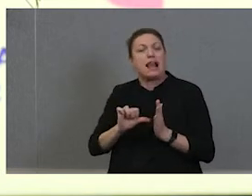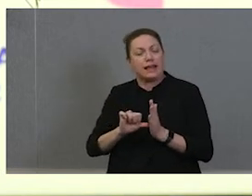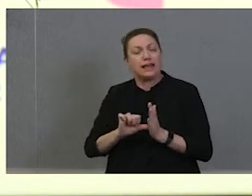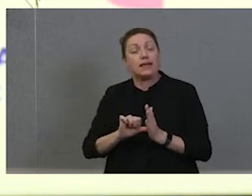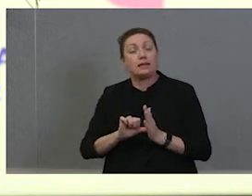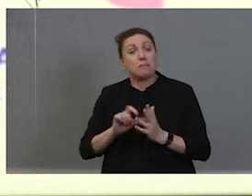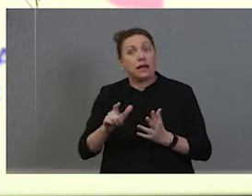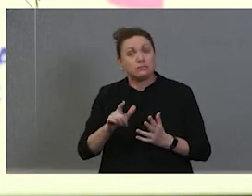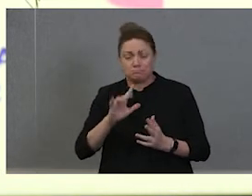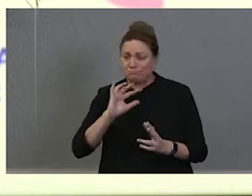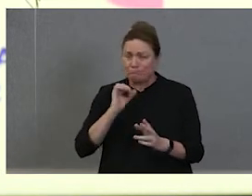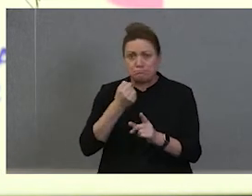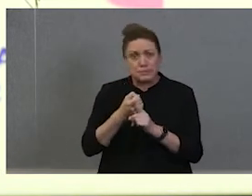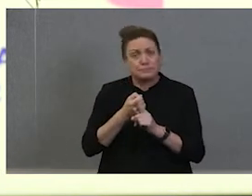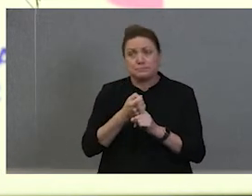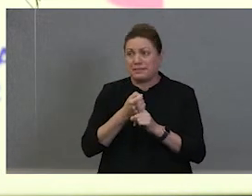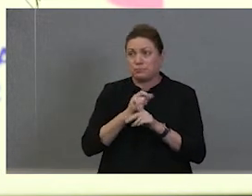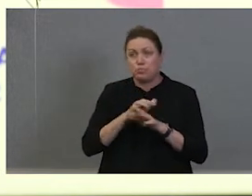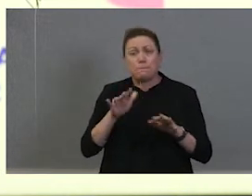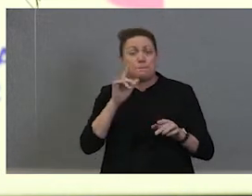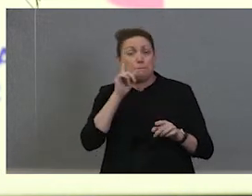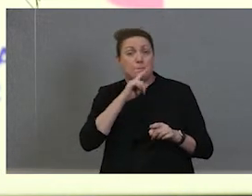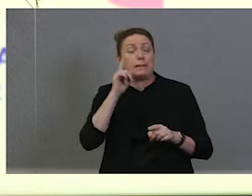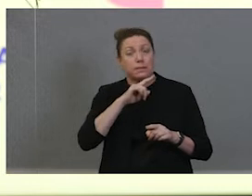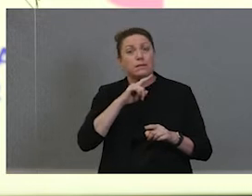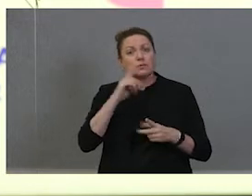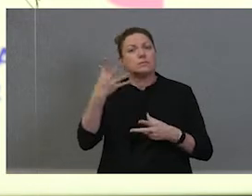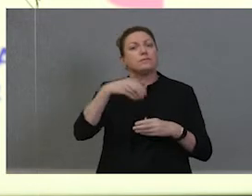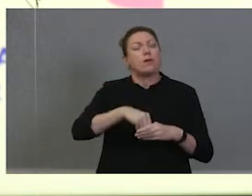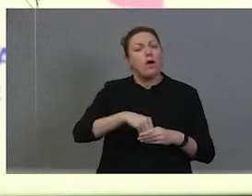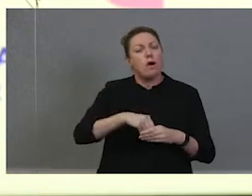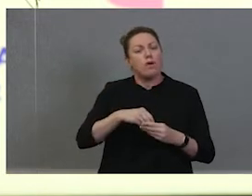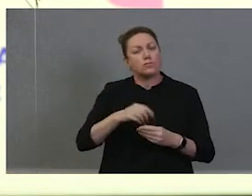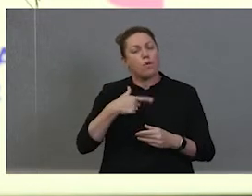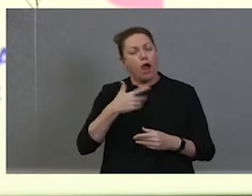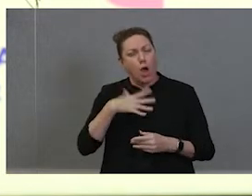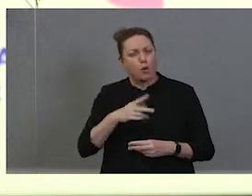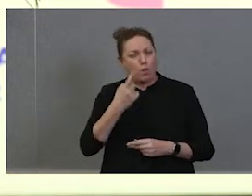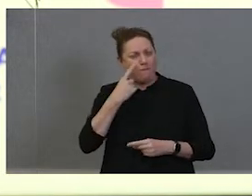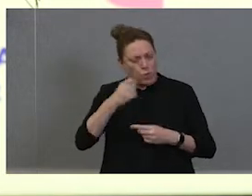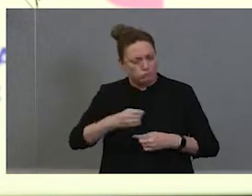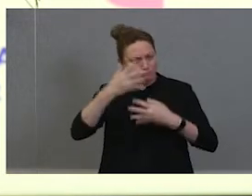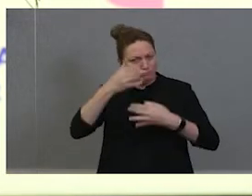be able to participate in this and that credits, I, you know, I do expect everyone to have a good look at those credit. So I saw a few people go. Wow, I